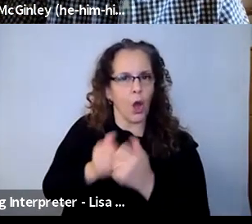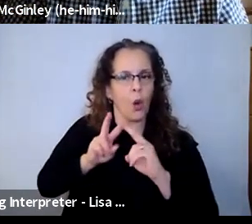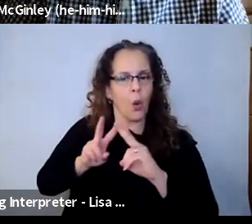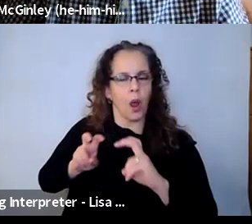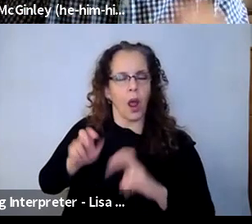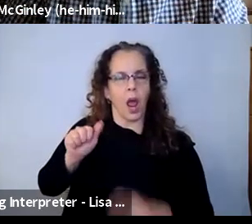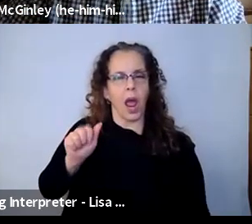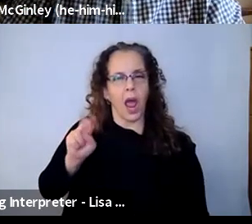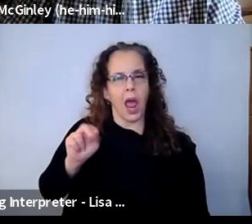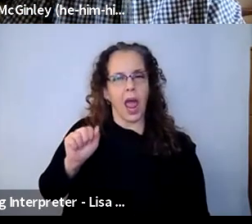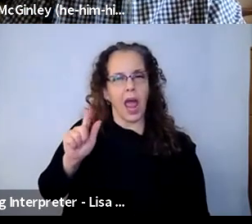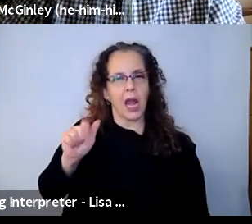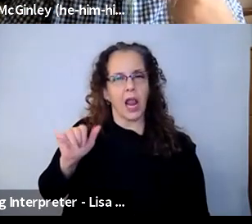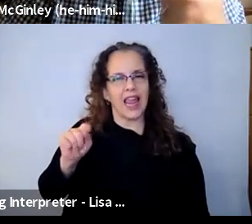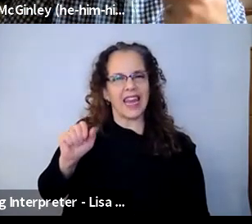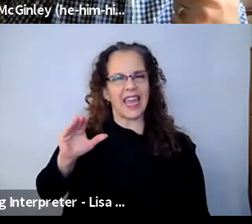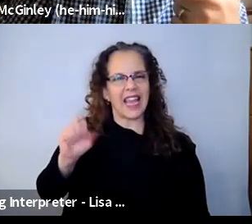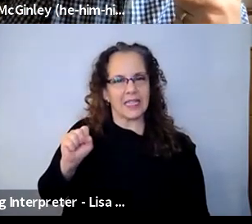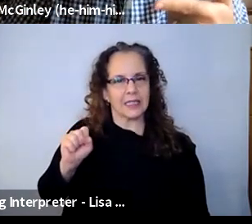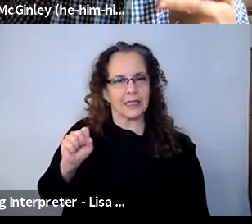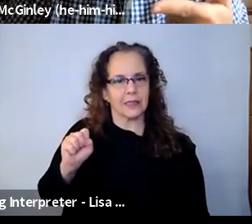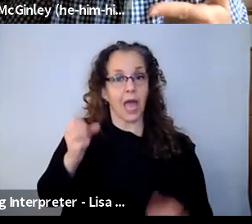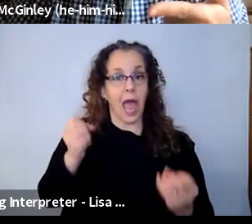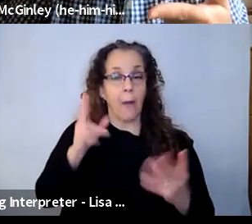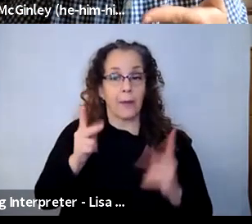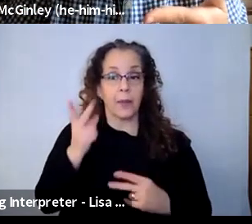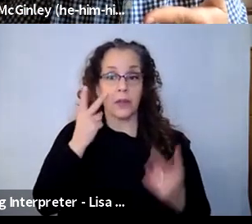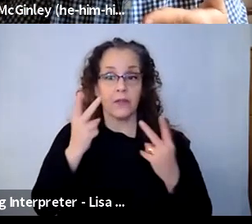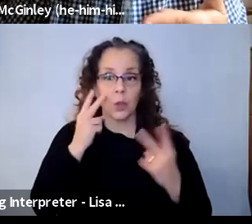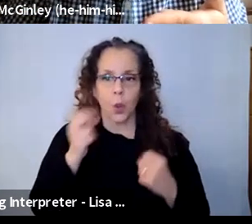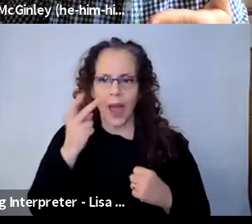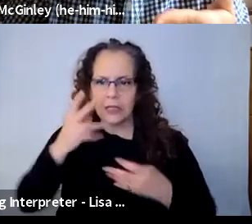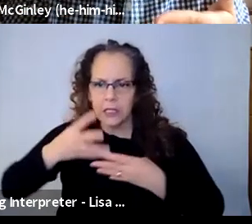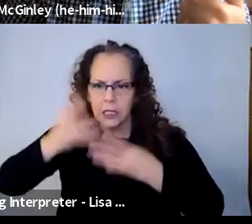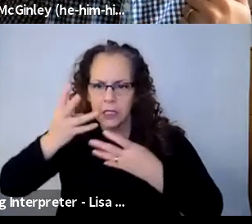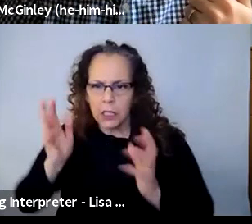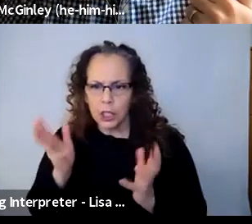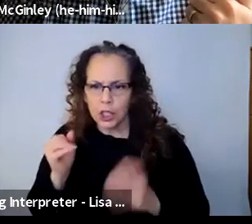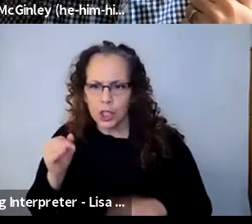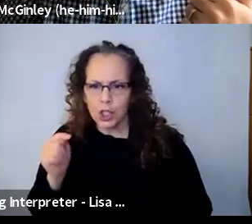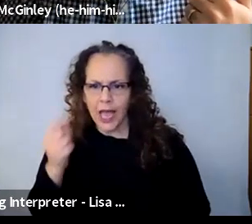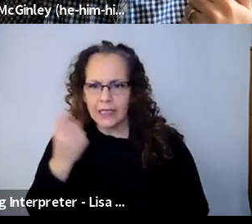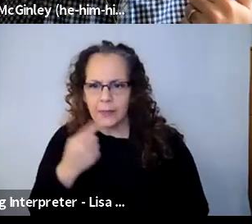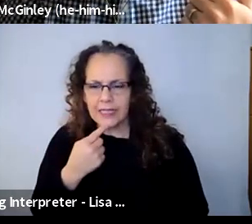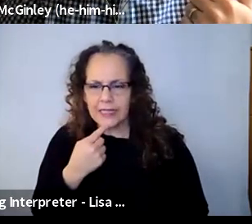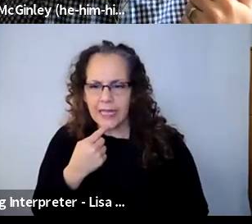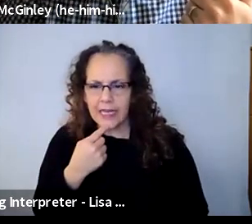are. I'm seeing a chat come into the platform here. Streaming